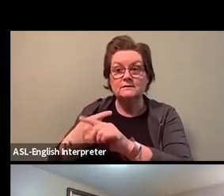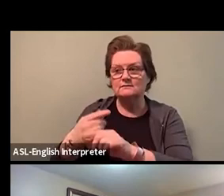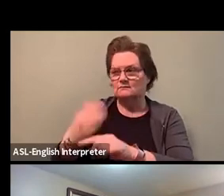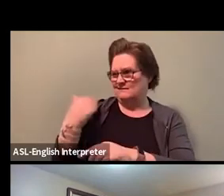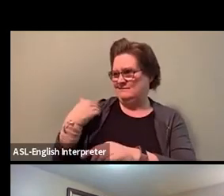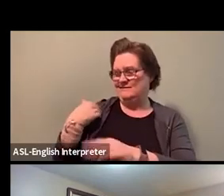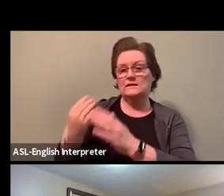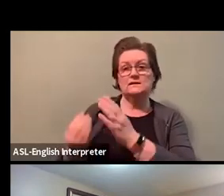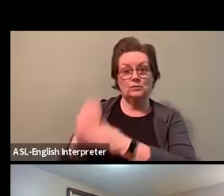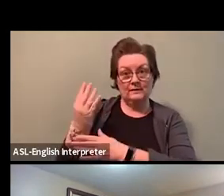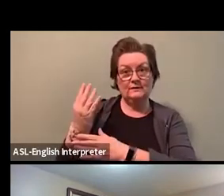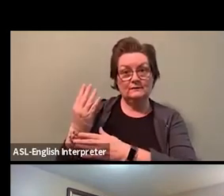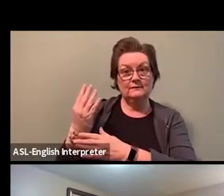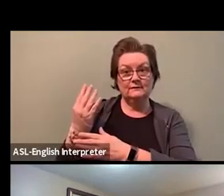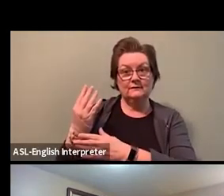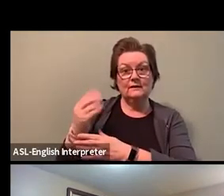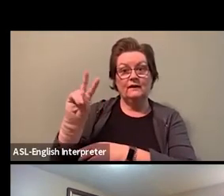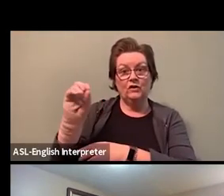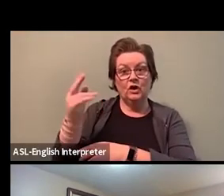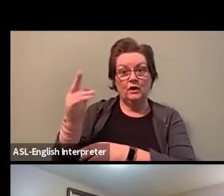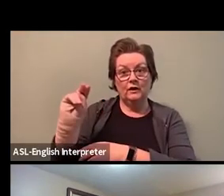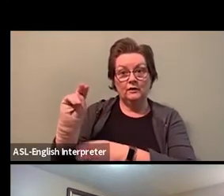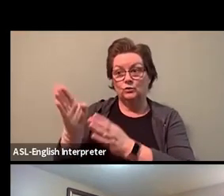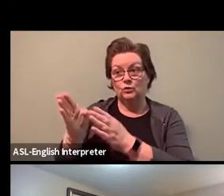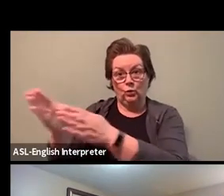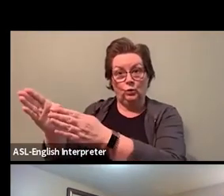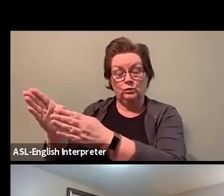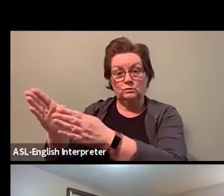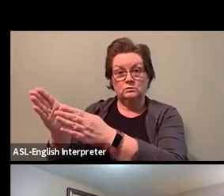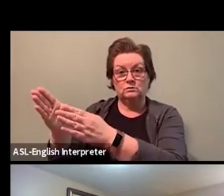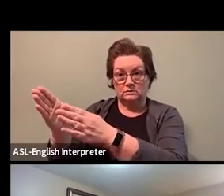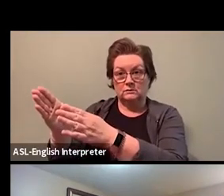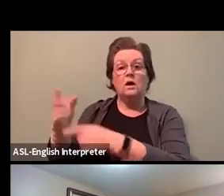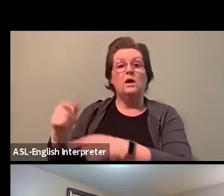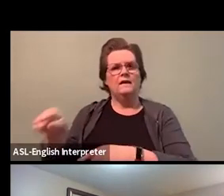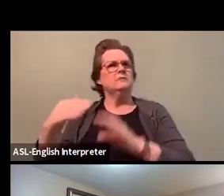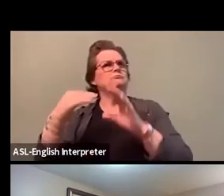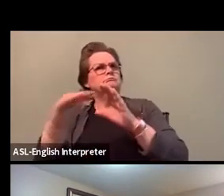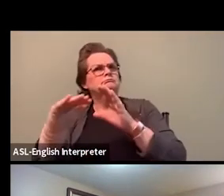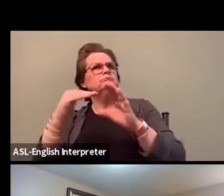Or the management is not responding to your emails, your concerns, you know.